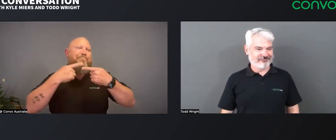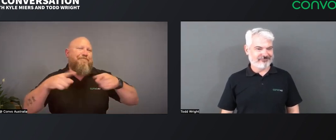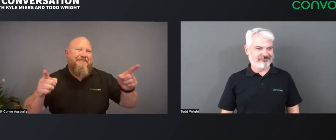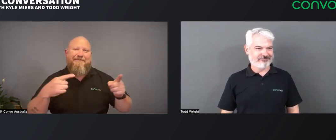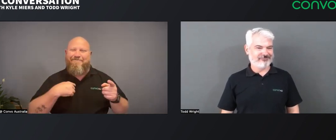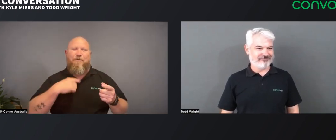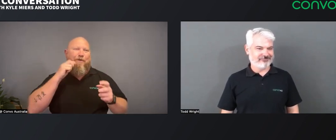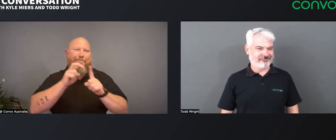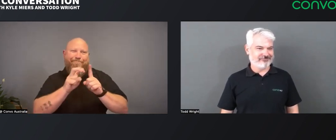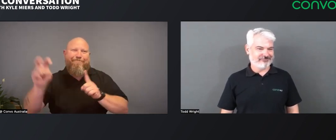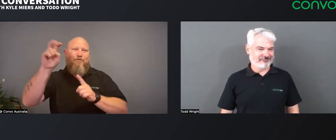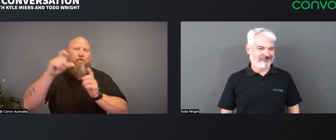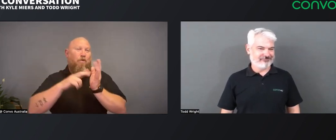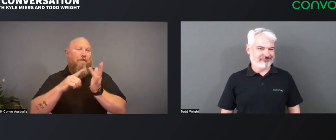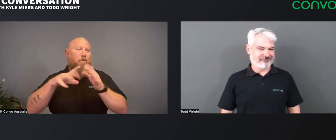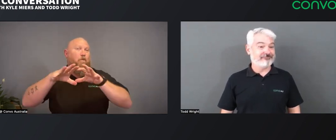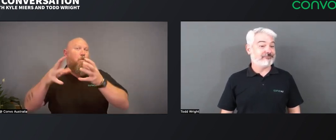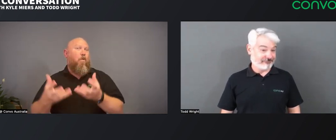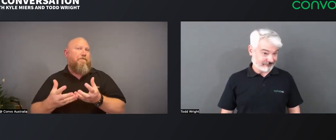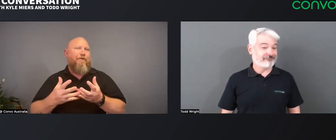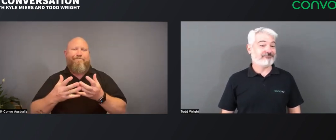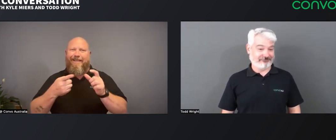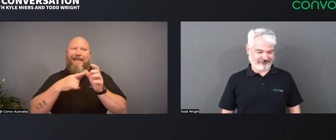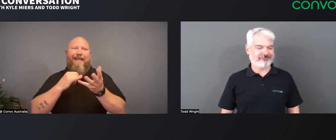I'm pleased to announce, I will be moving to Convo Global